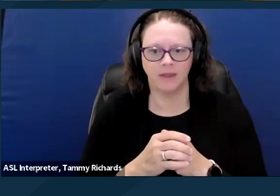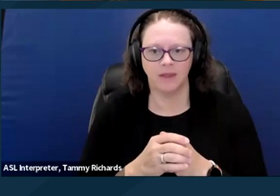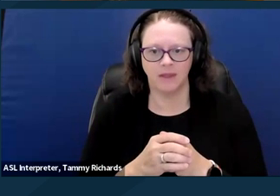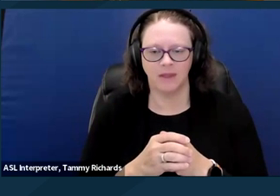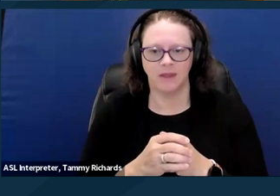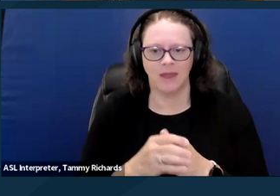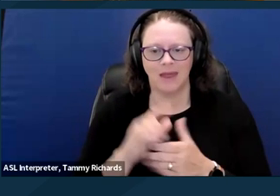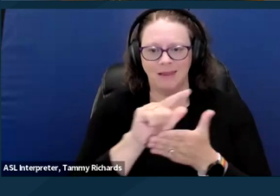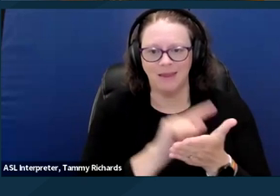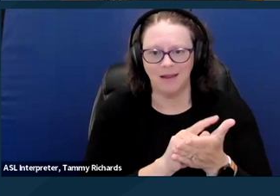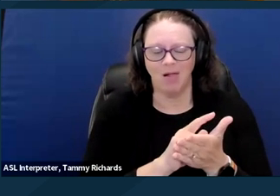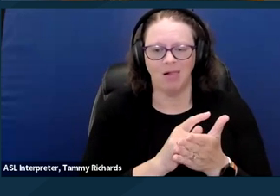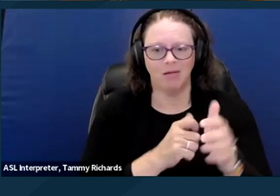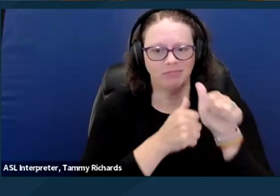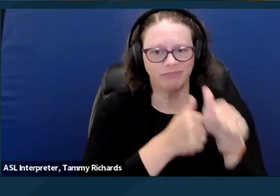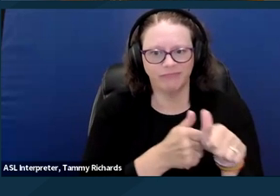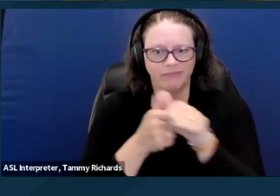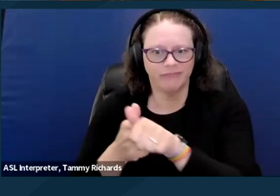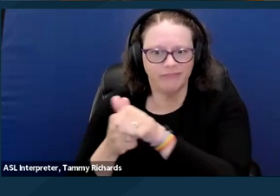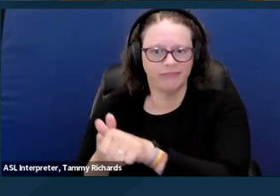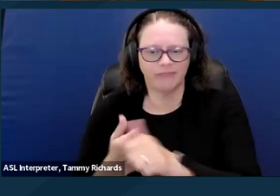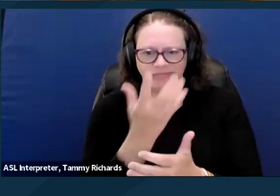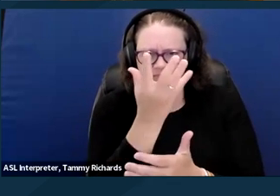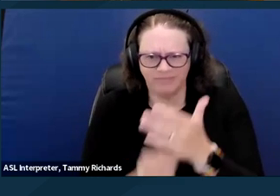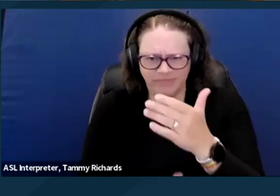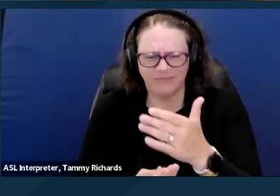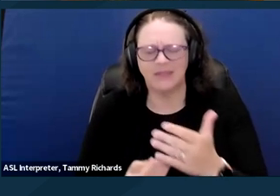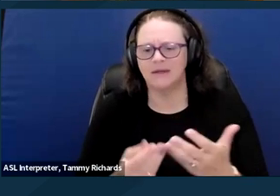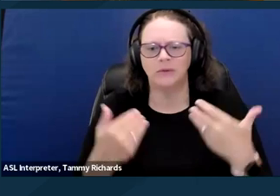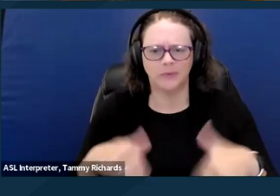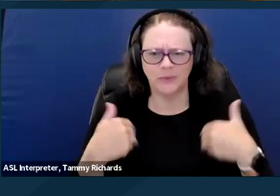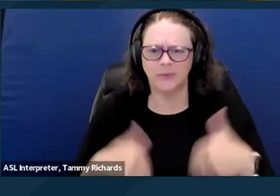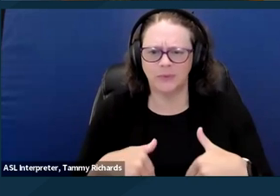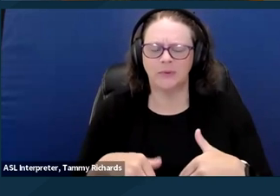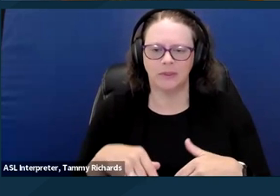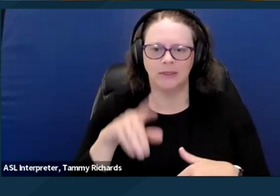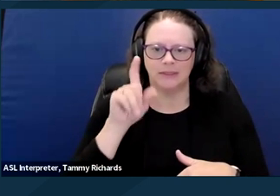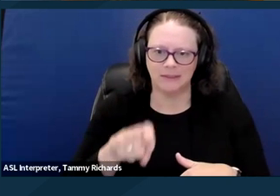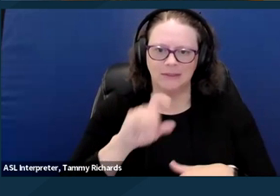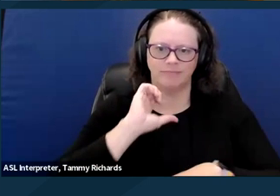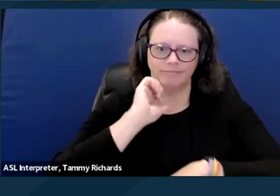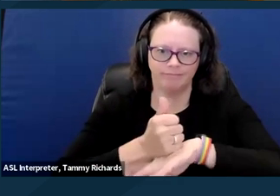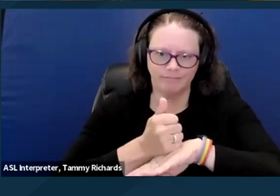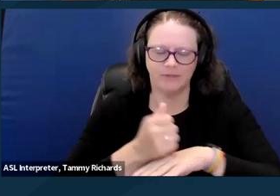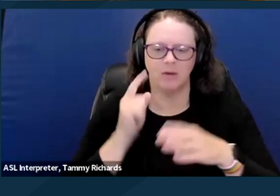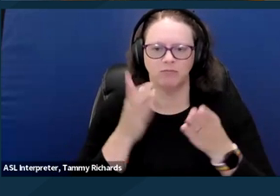is important for establishing broader interpretations and reforms of this strict scrutiny standard